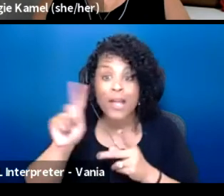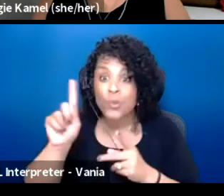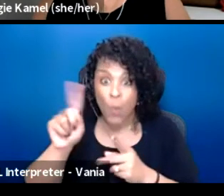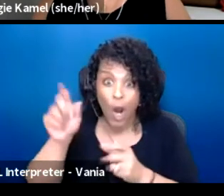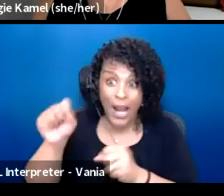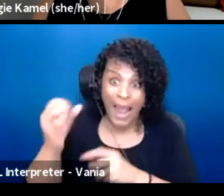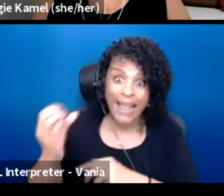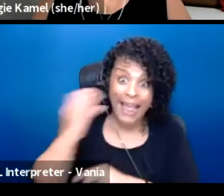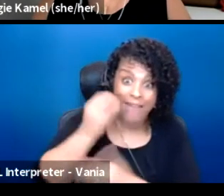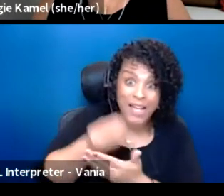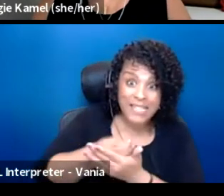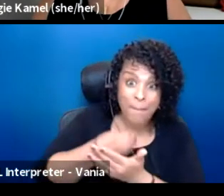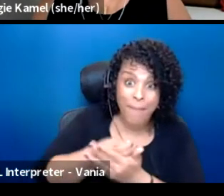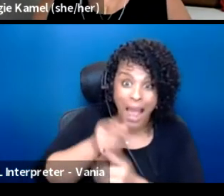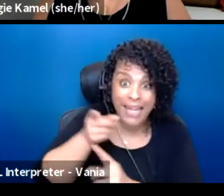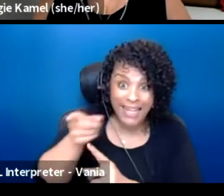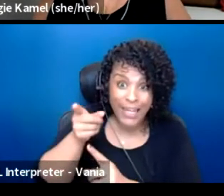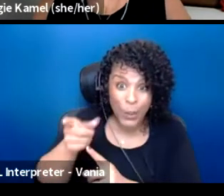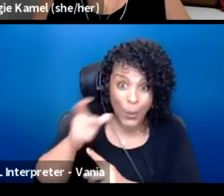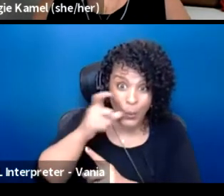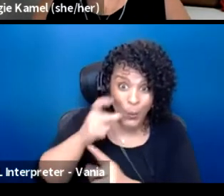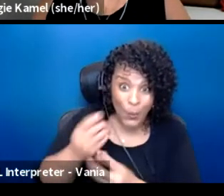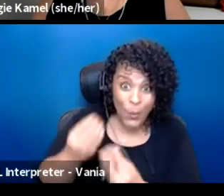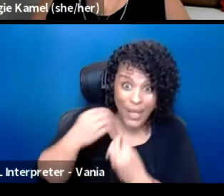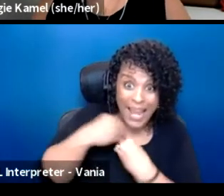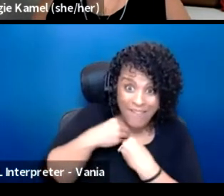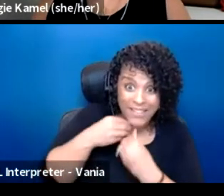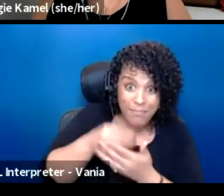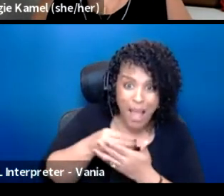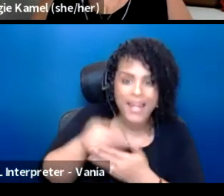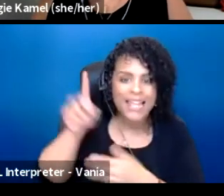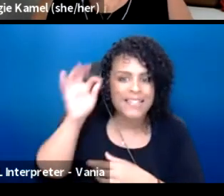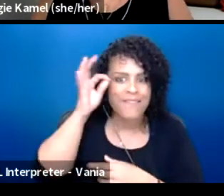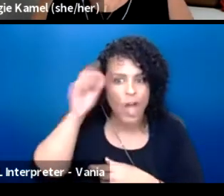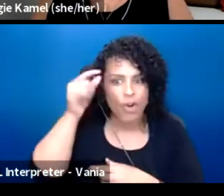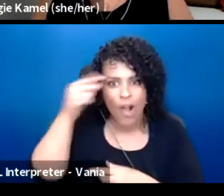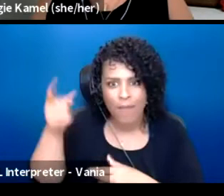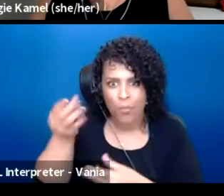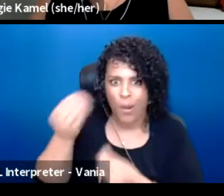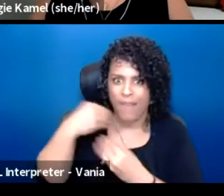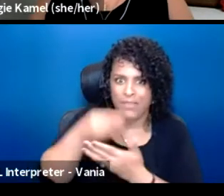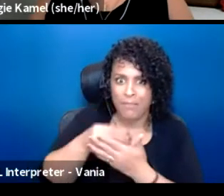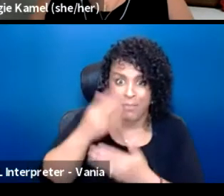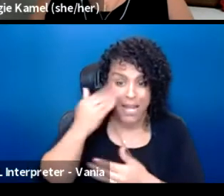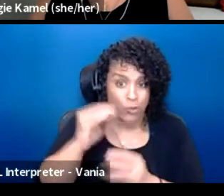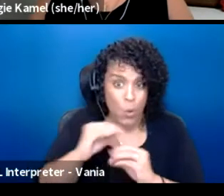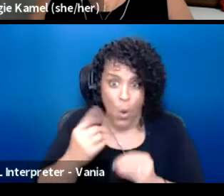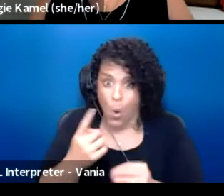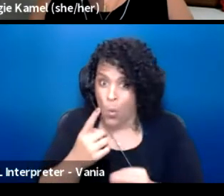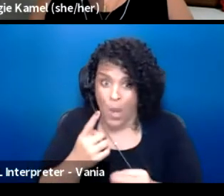are the people that print it, it's federal government. Because no one's doing well. No one is healthy financially.